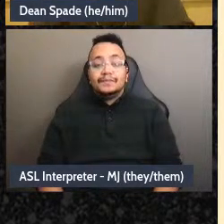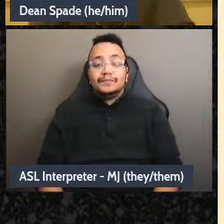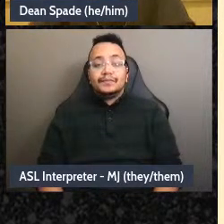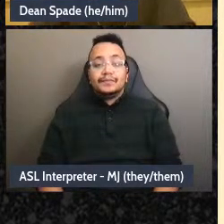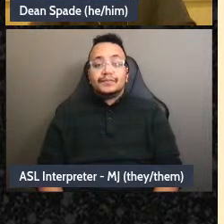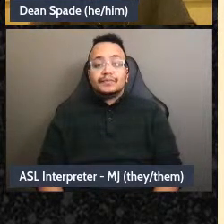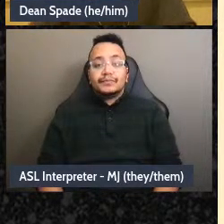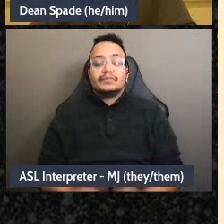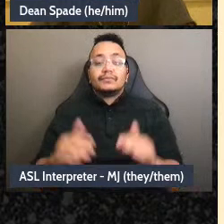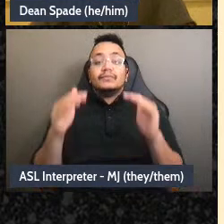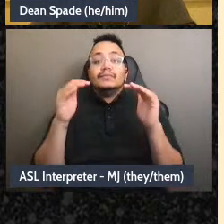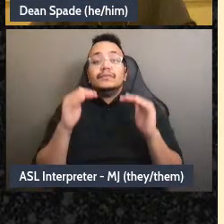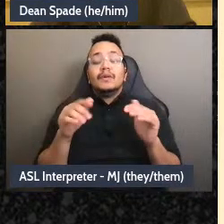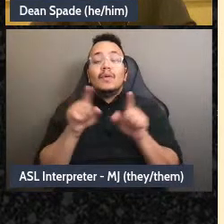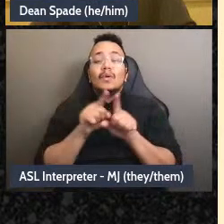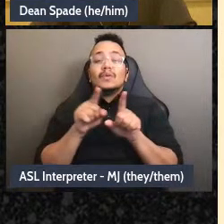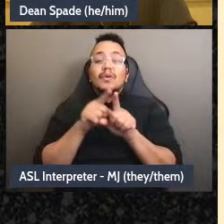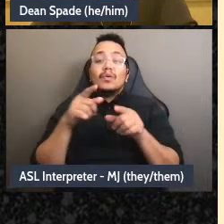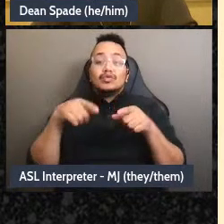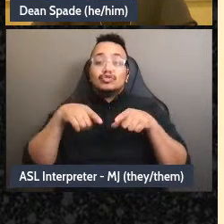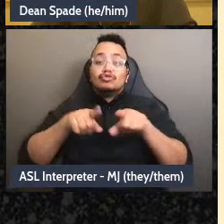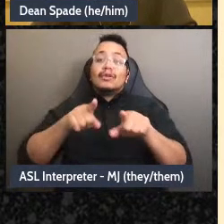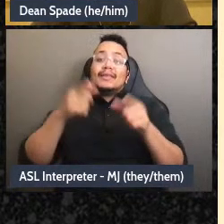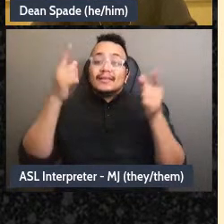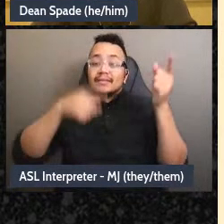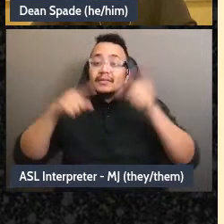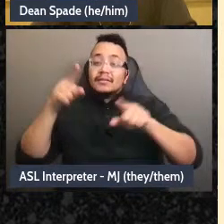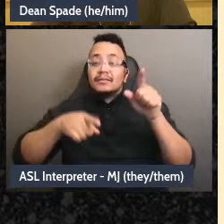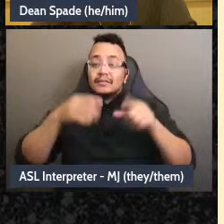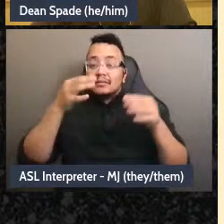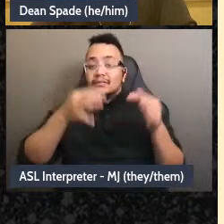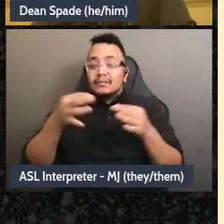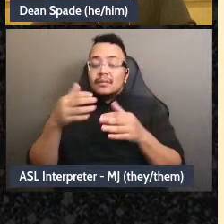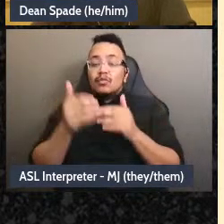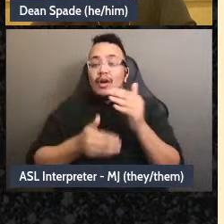consensus decision making together really matter, I think they help us learn how to be cooperative,